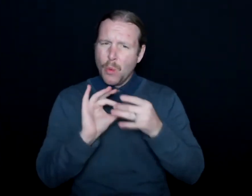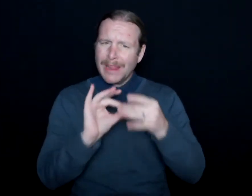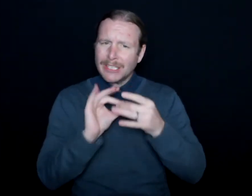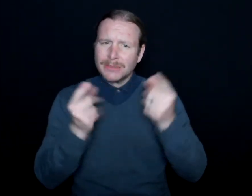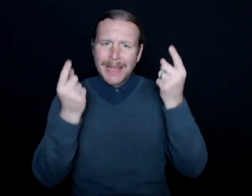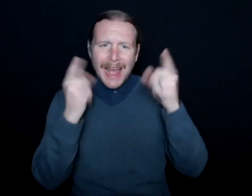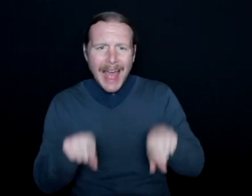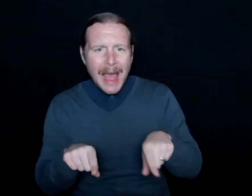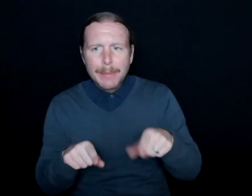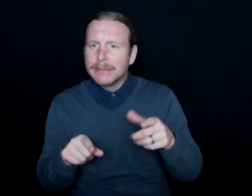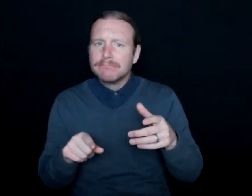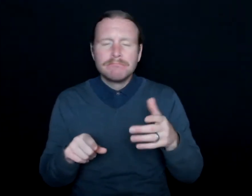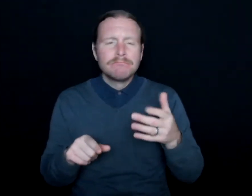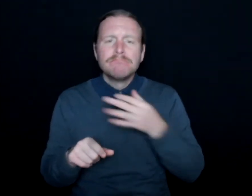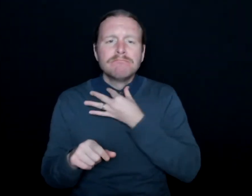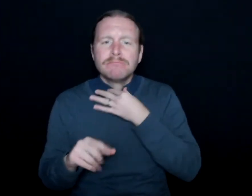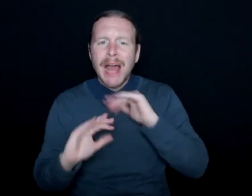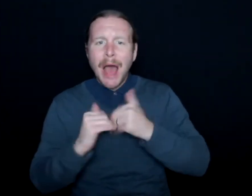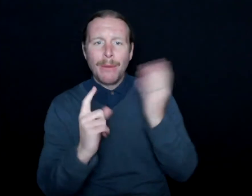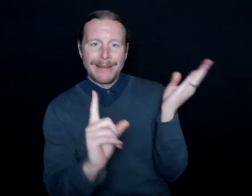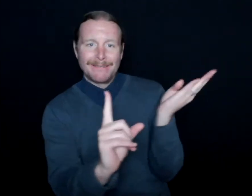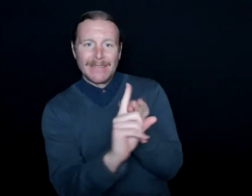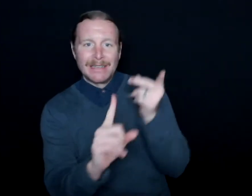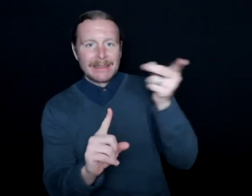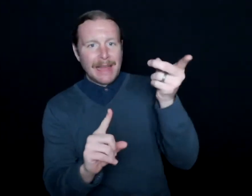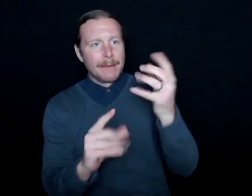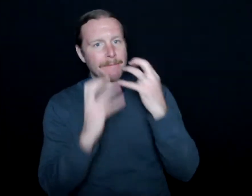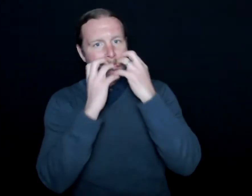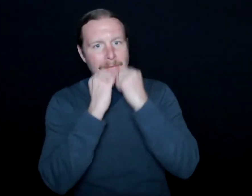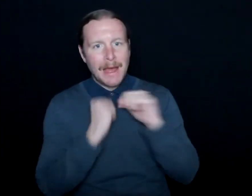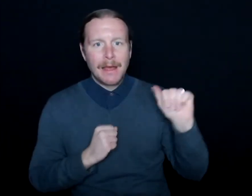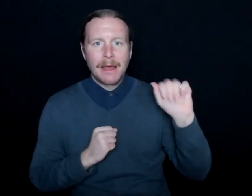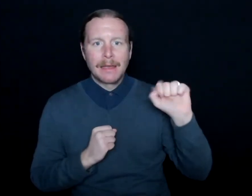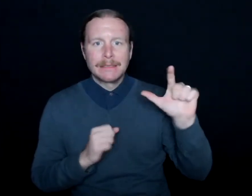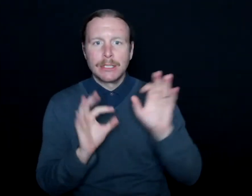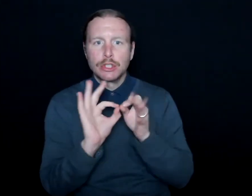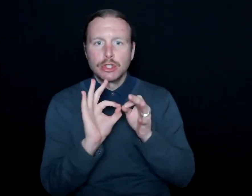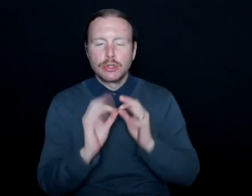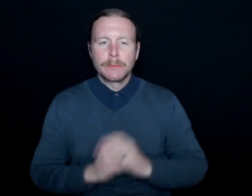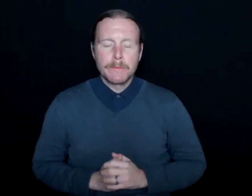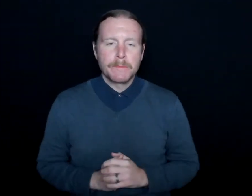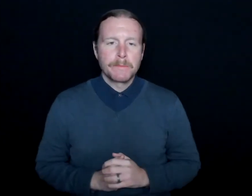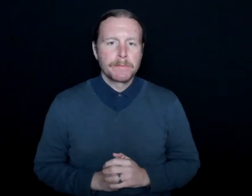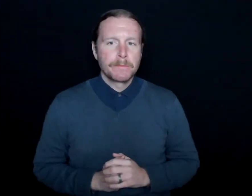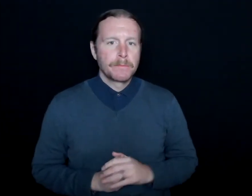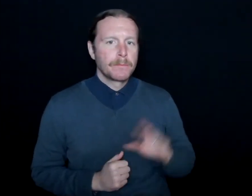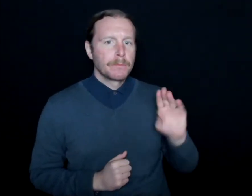and how did you convince them to value ASL interpretation? We talked about this a little bit